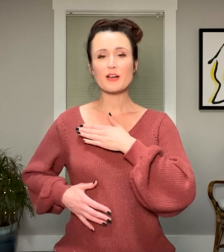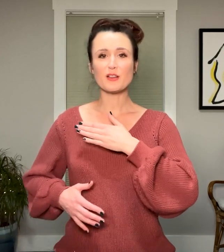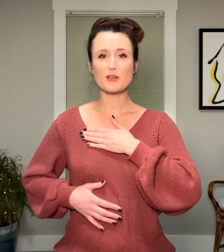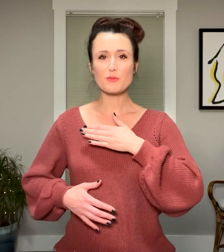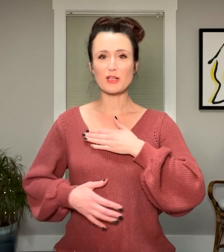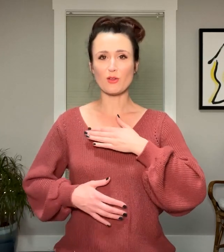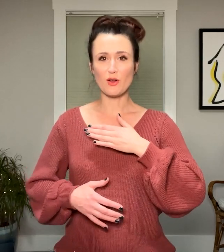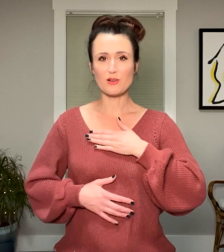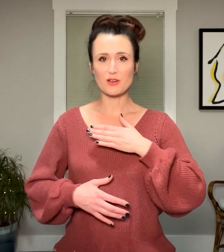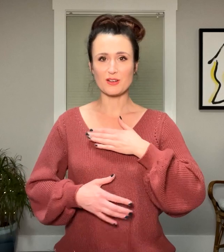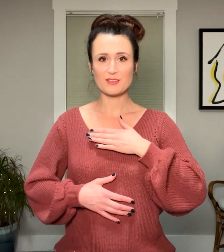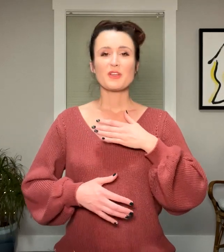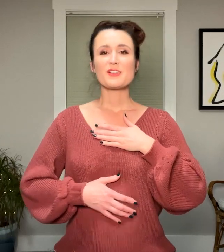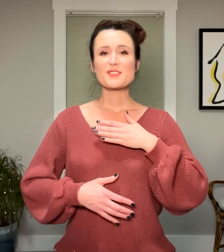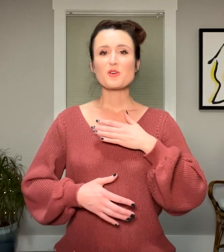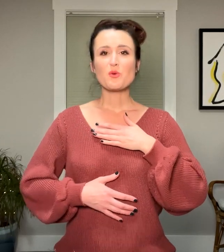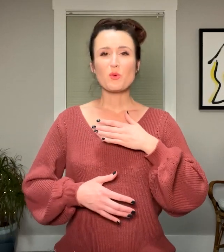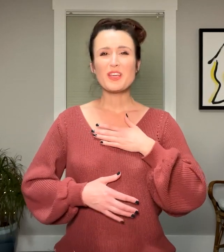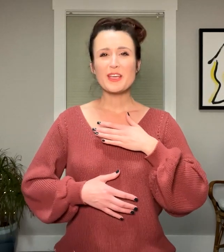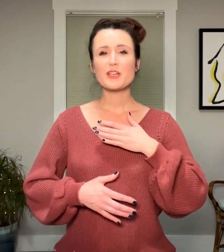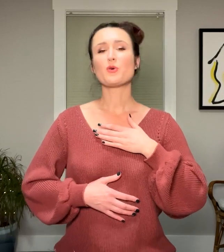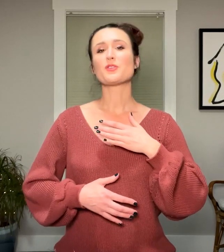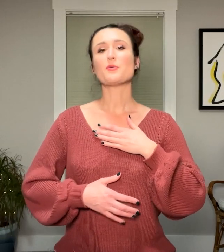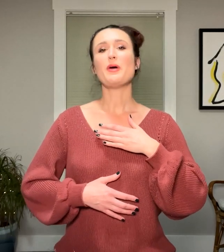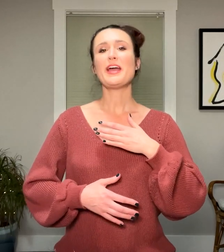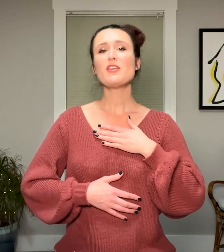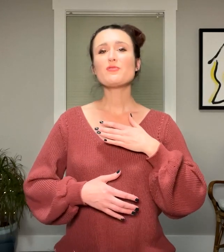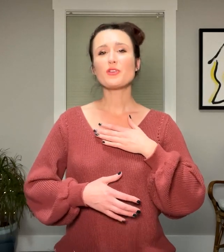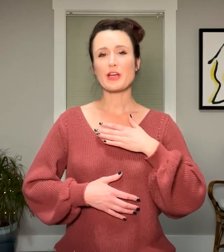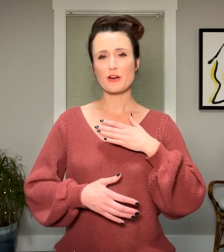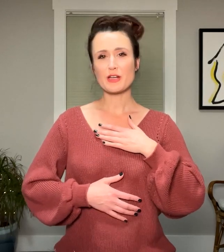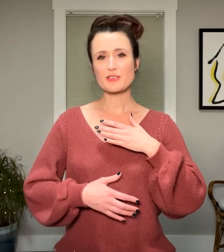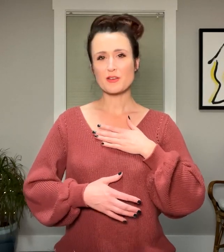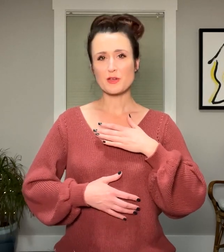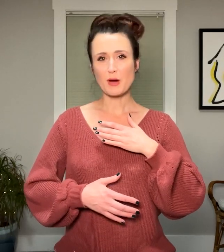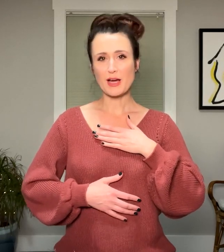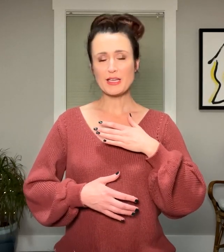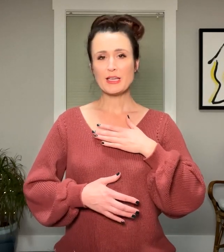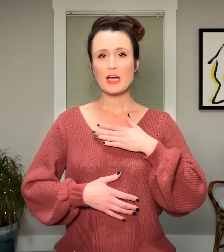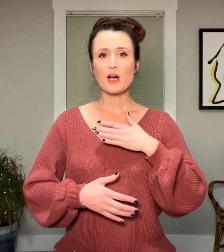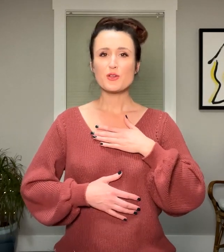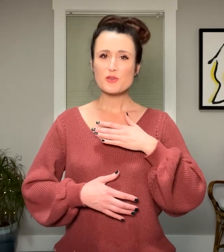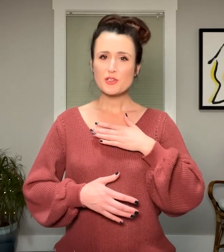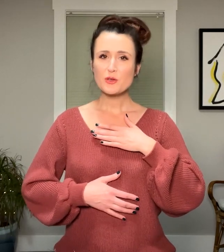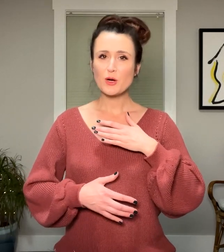a little bit longer because the weak or the painful areas of the body are usually where